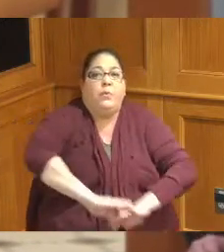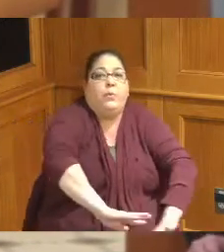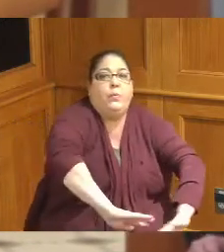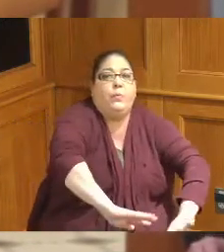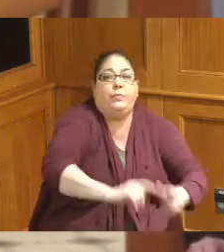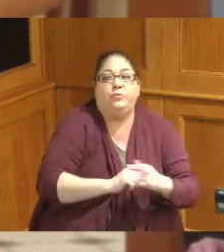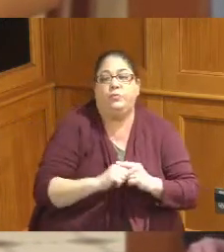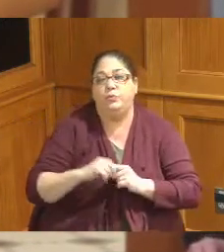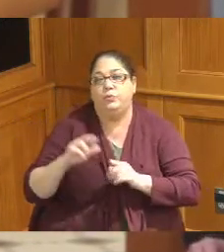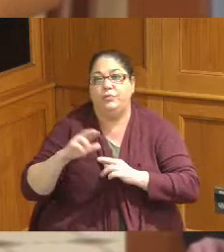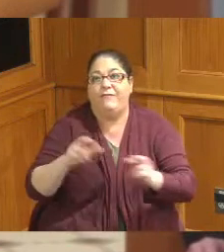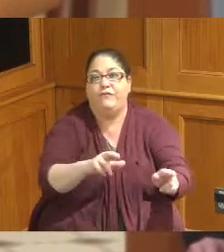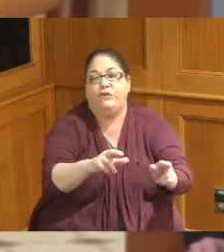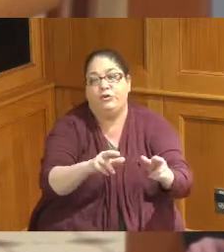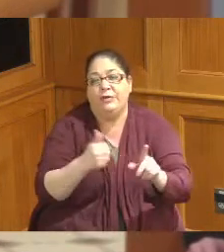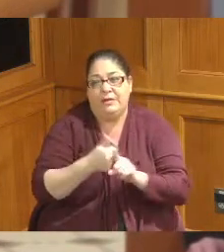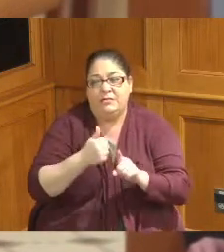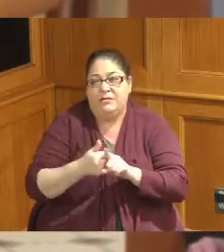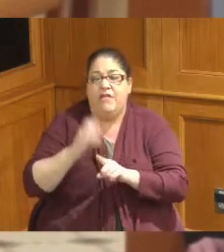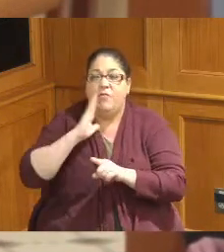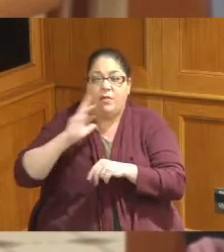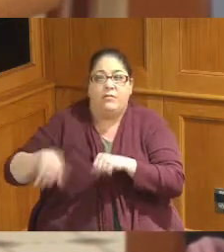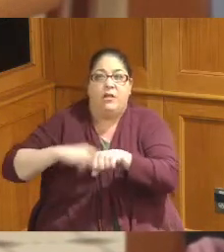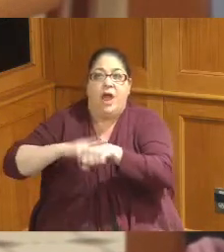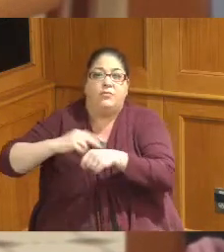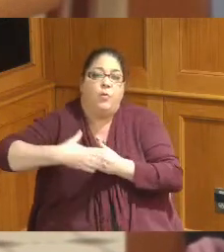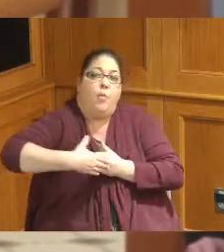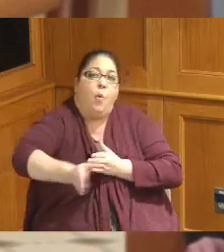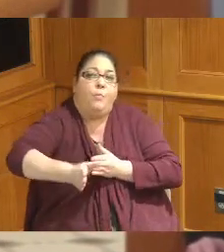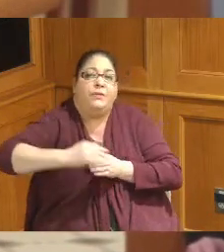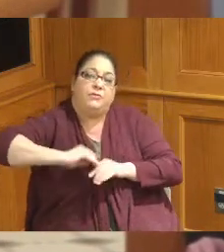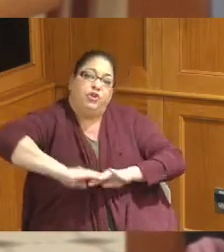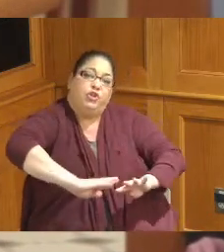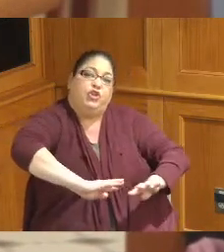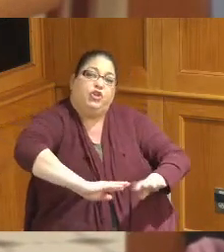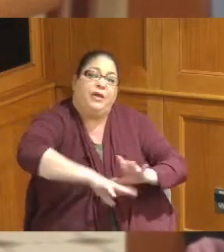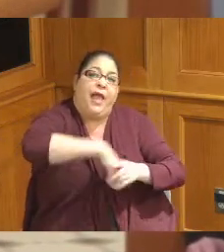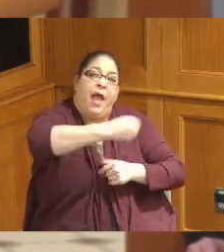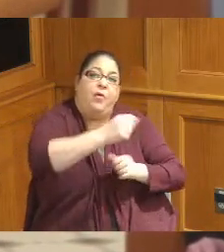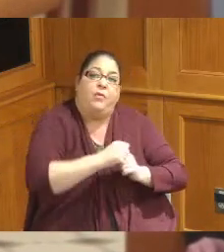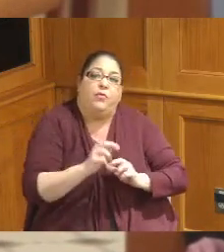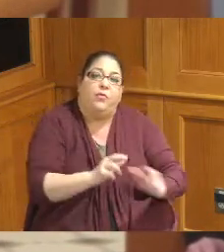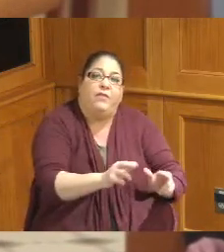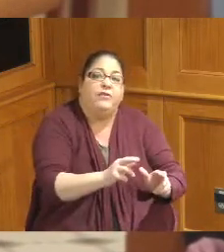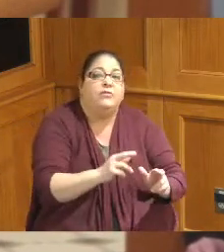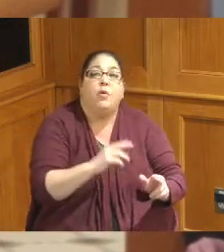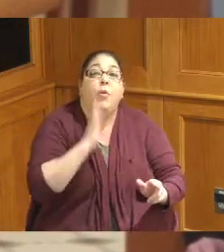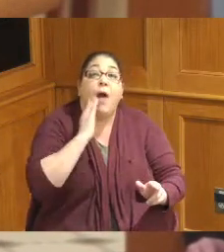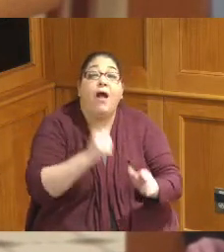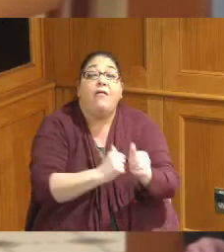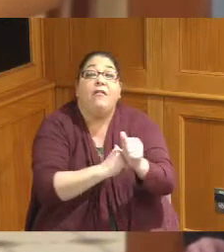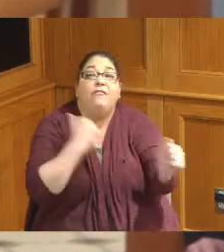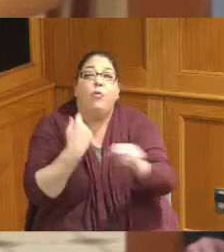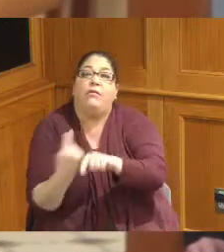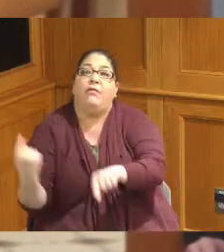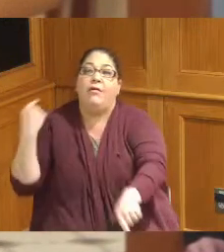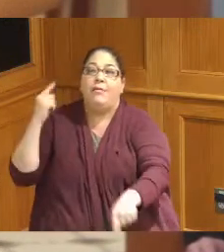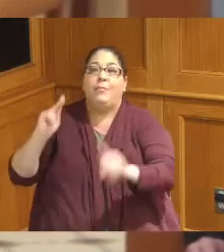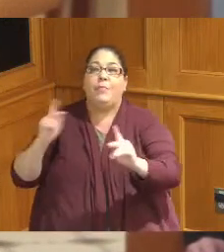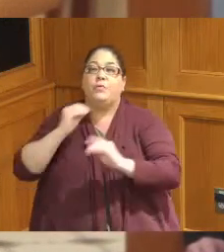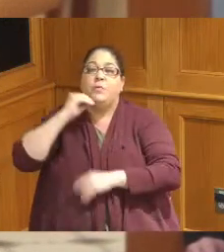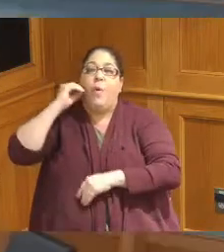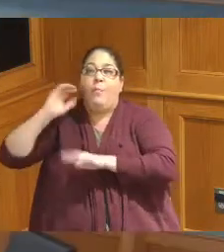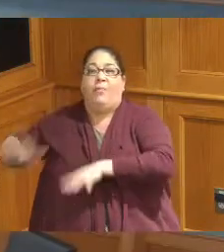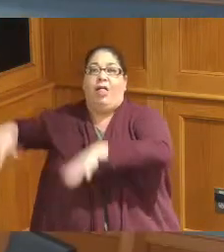has these relief points so that we're not backing up into the homes itself yeah okay thanks thank